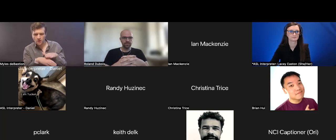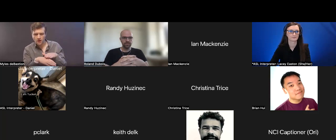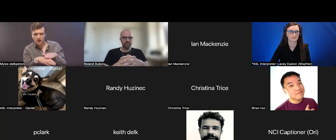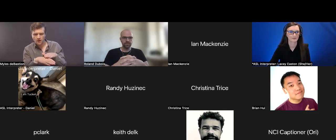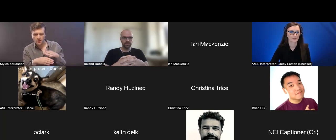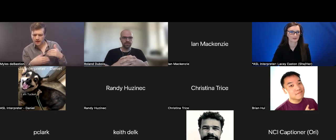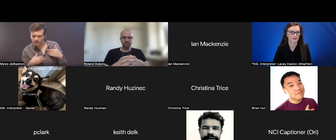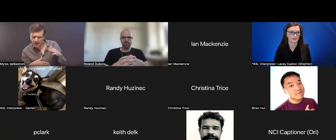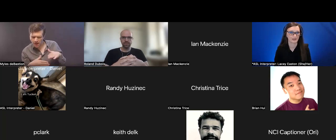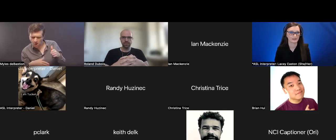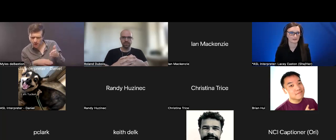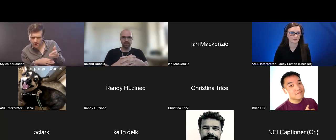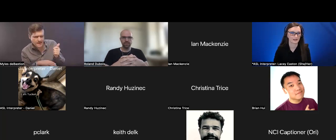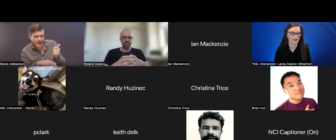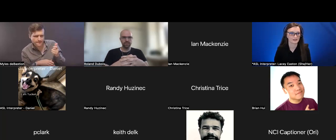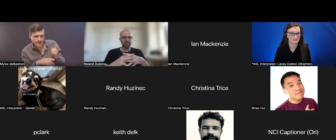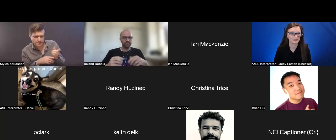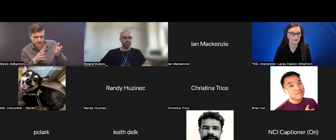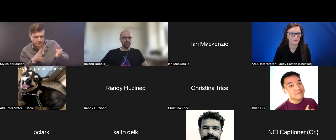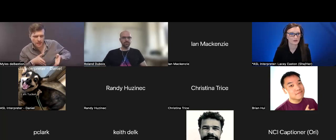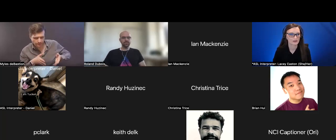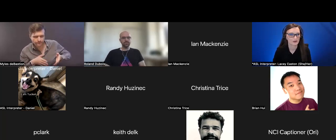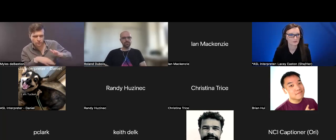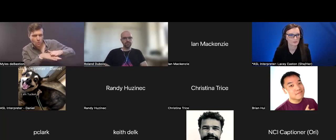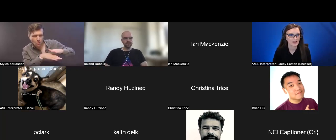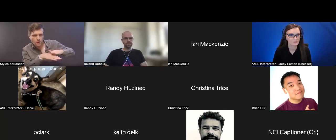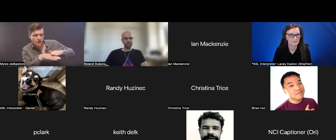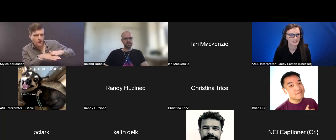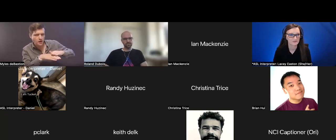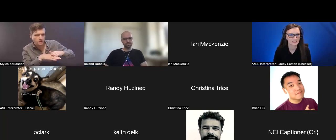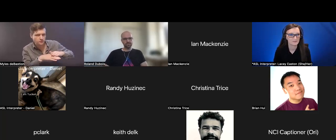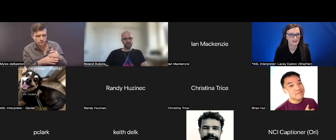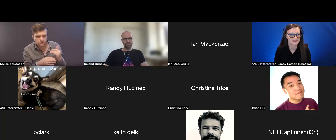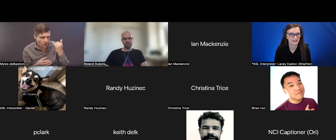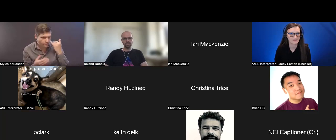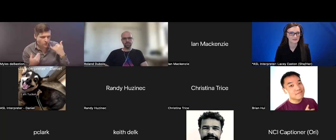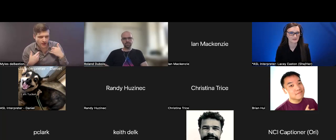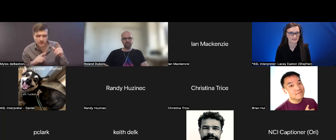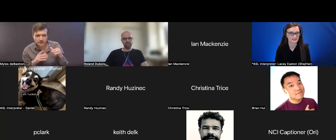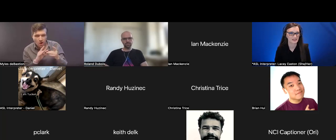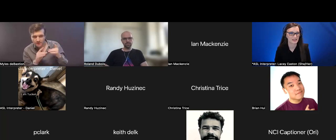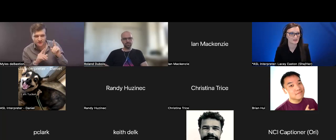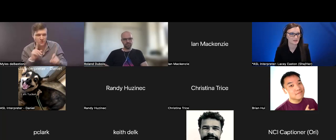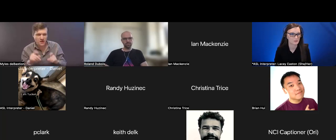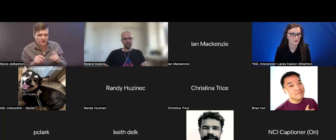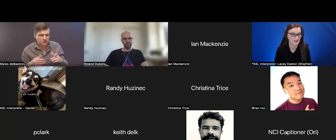Lacey: Thank you. I do want to know, we have just over 10 minutes left, so this is the 10 minute warning,